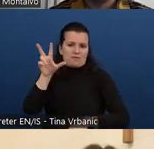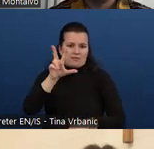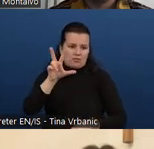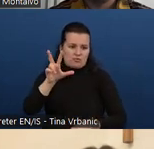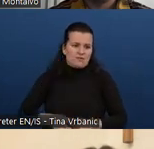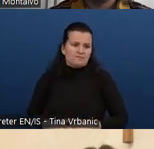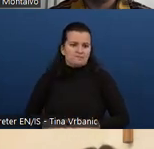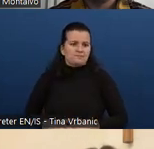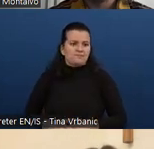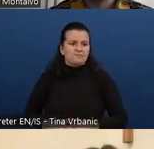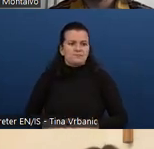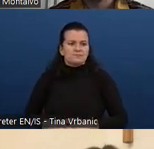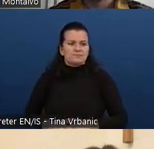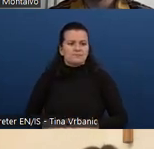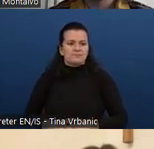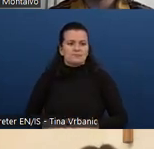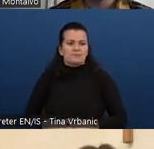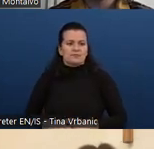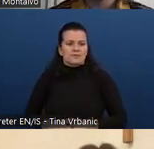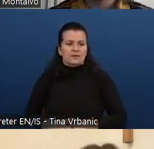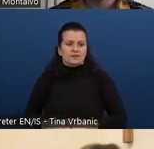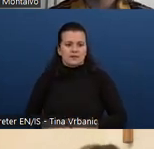You are welcome to ask questions to me or my colleague, Alberto.